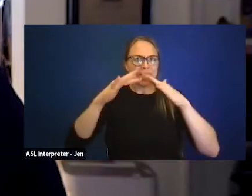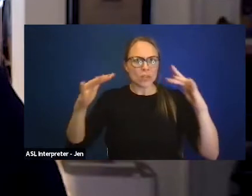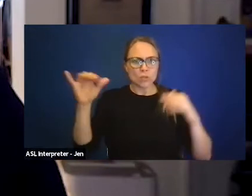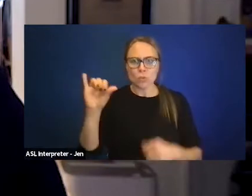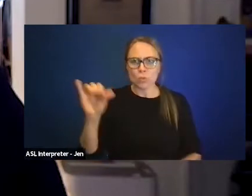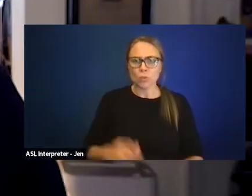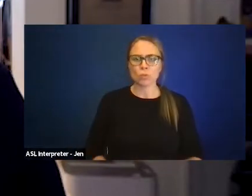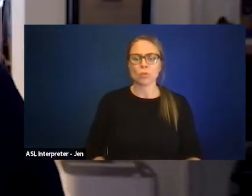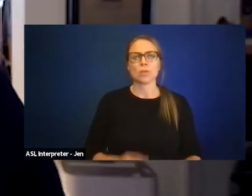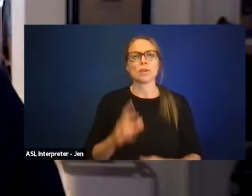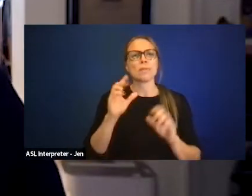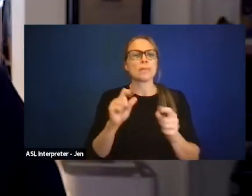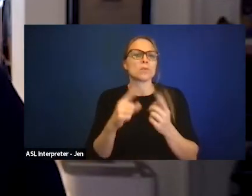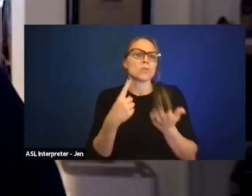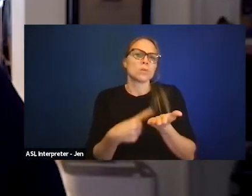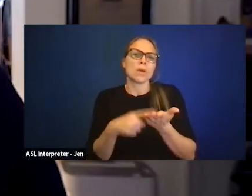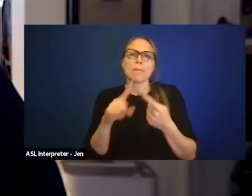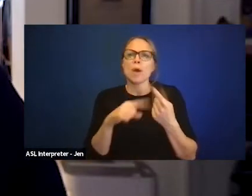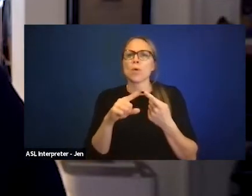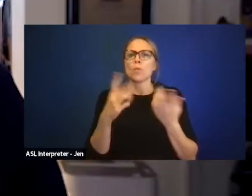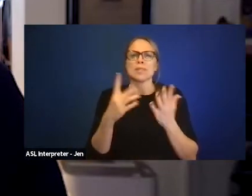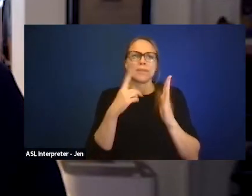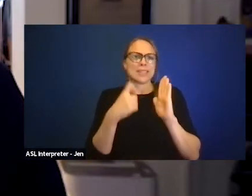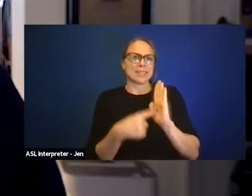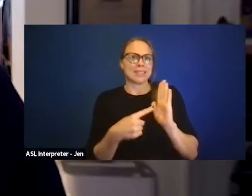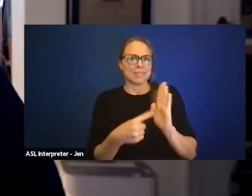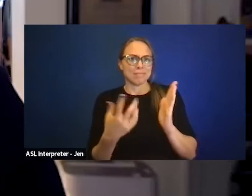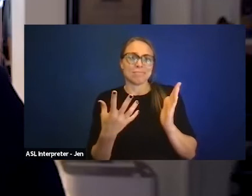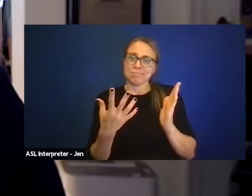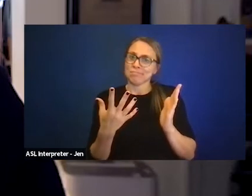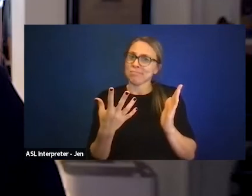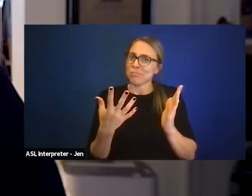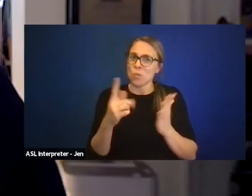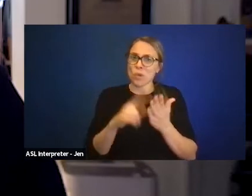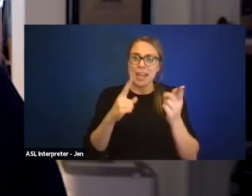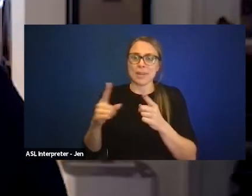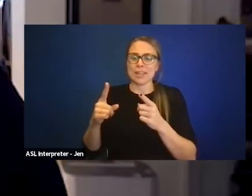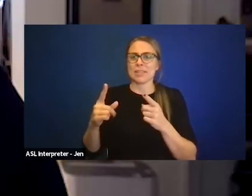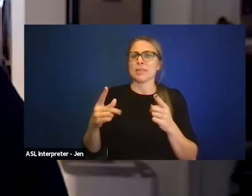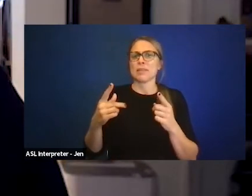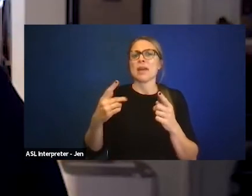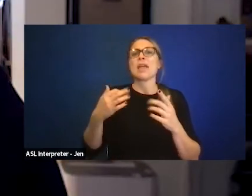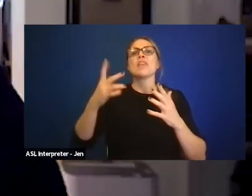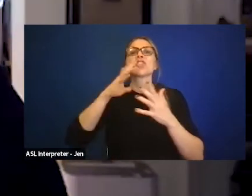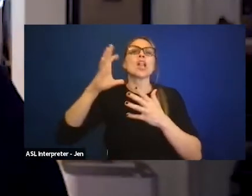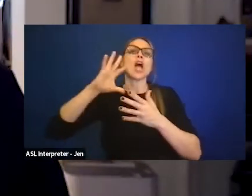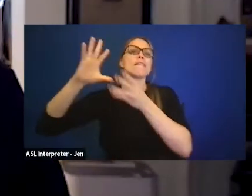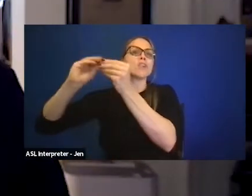to demonstrate what's actually happening, I think makes people feel like there's a lot of verbiage and not a lot of action.